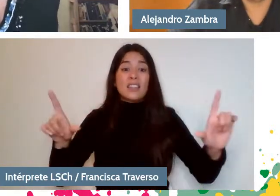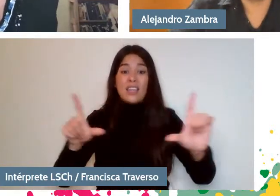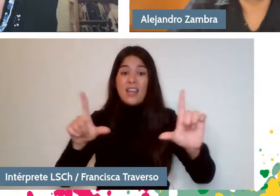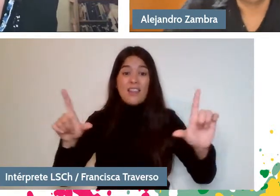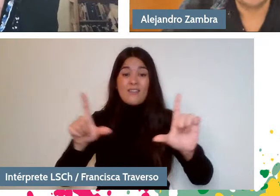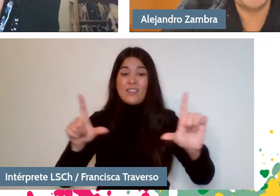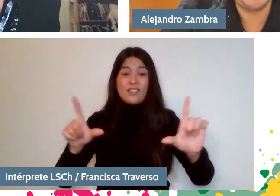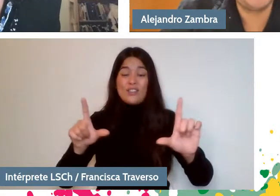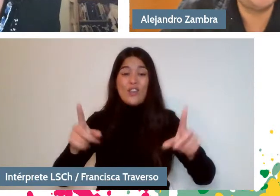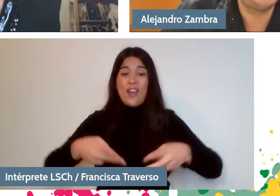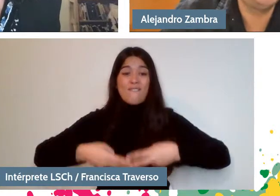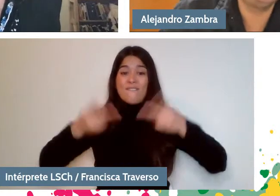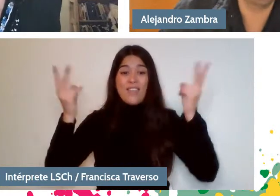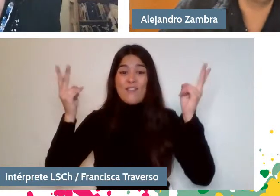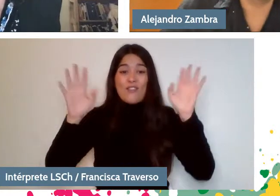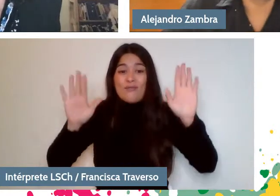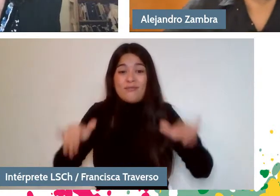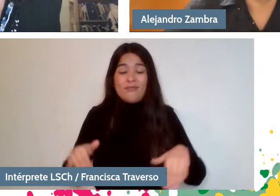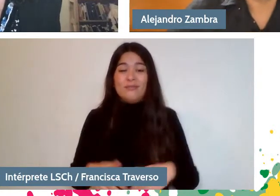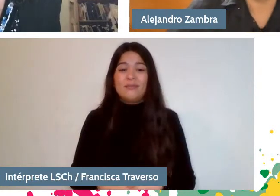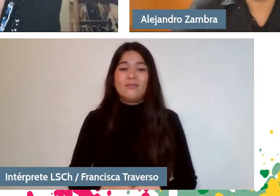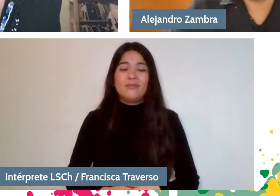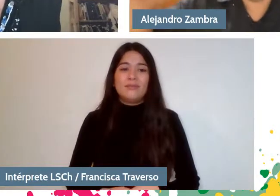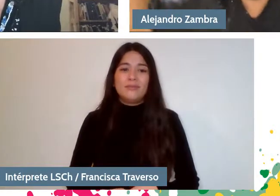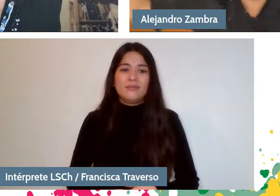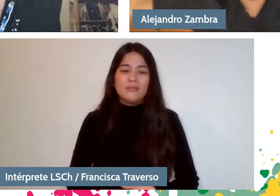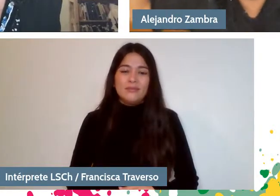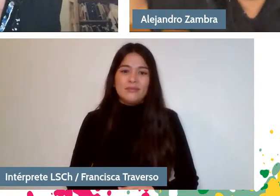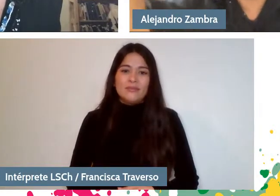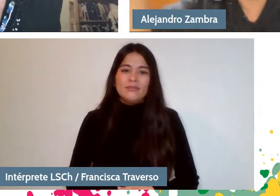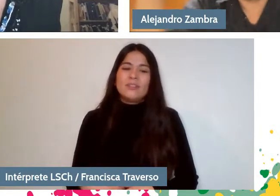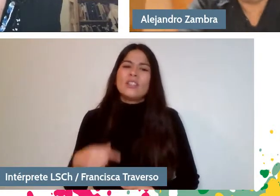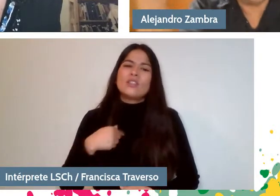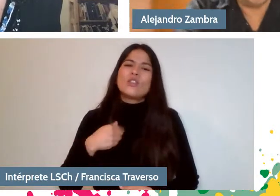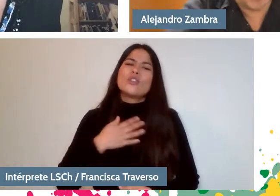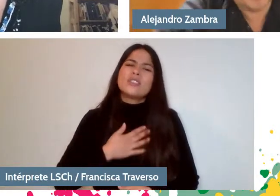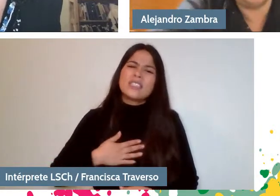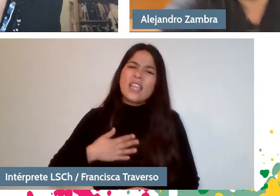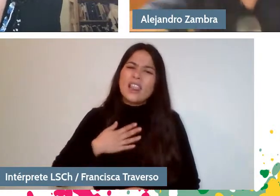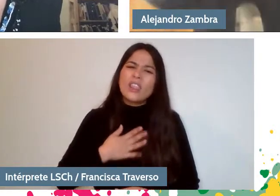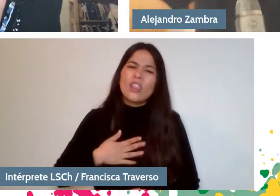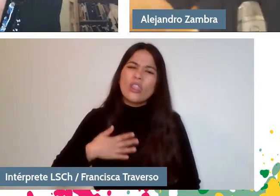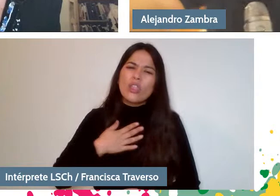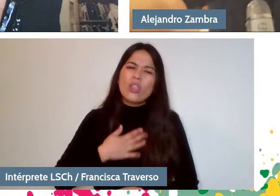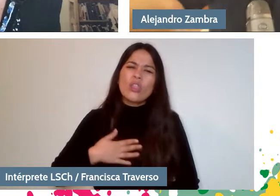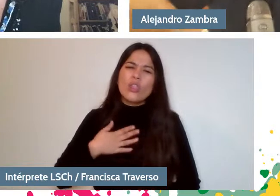No, the... I feel that although it is commonplace,